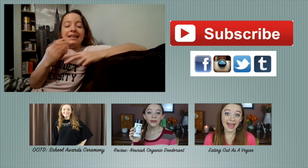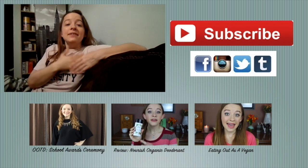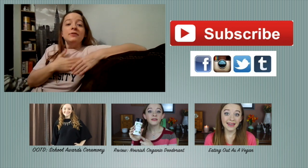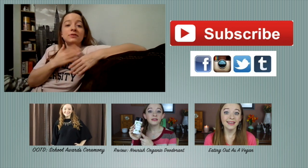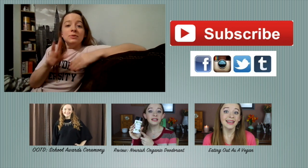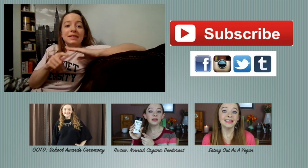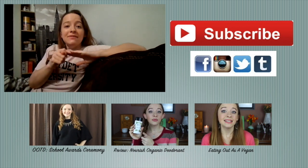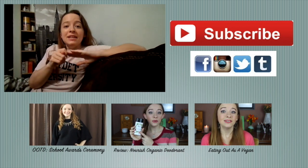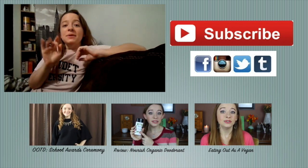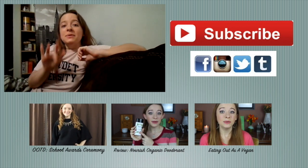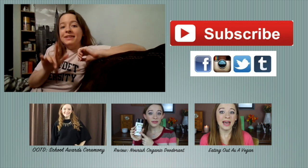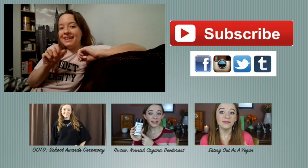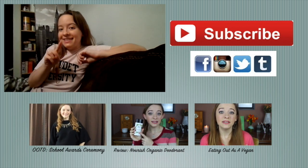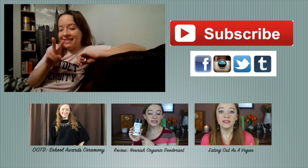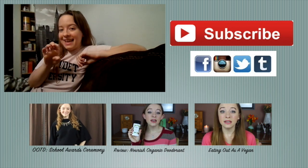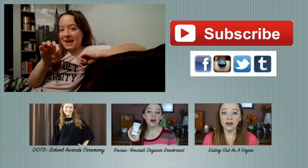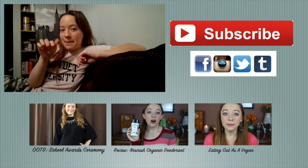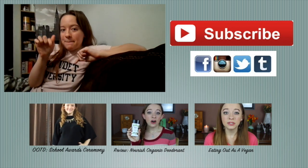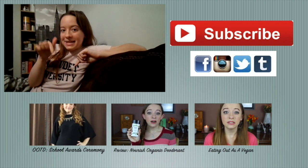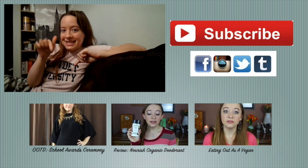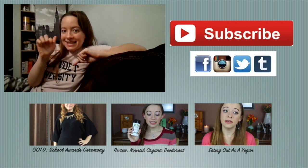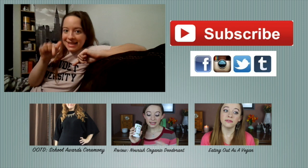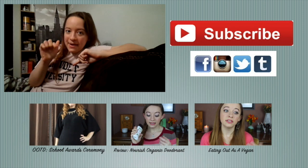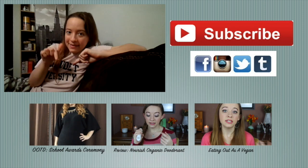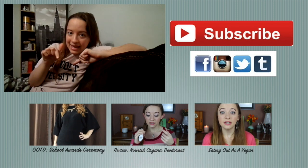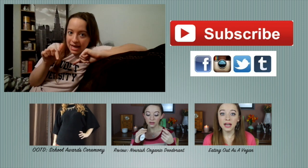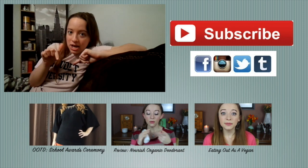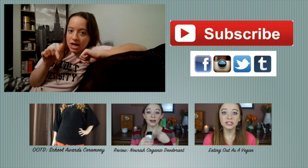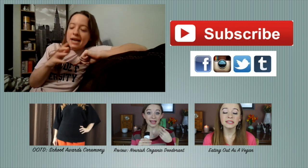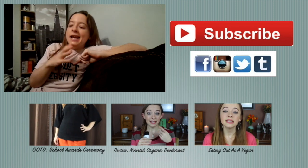if you've enjoyed the video, click the LIKE button down there.